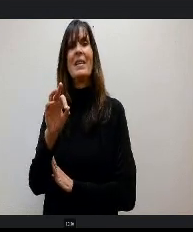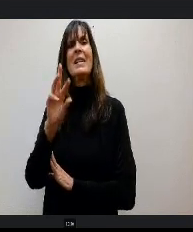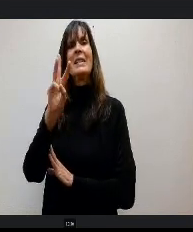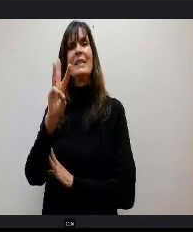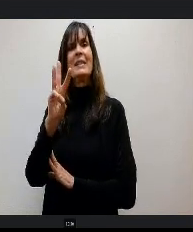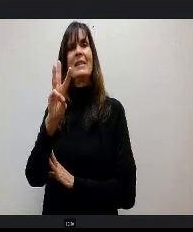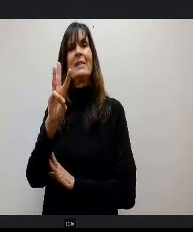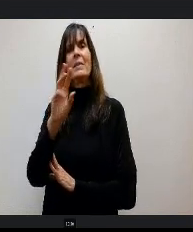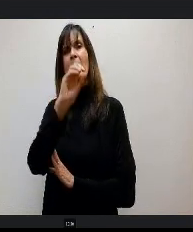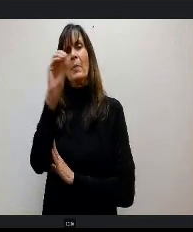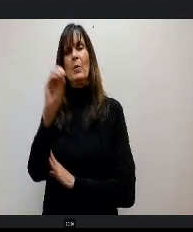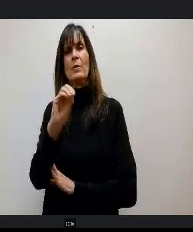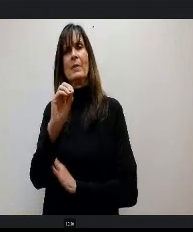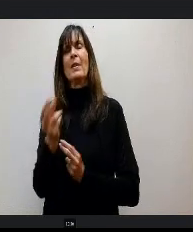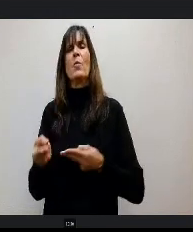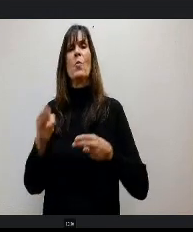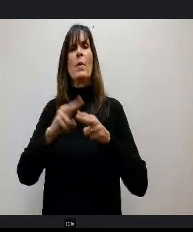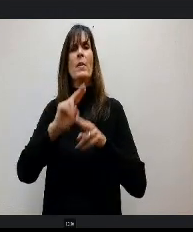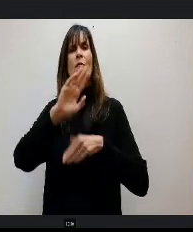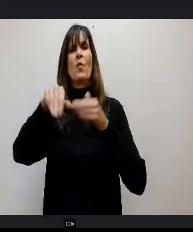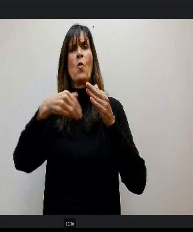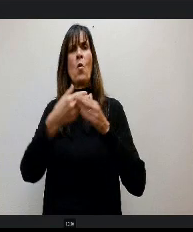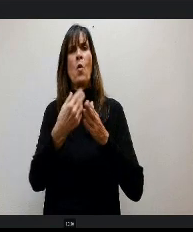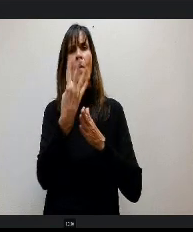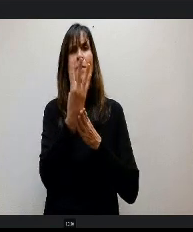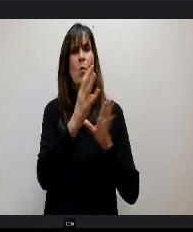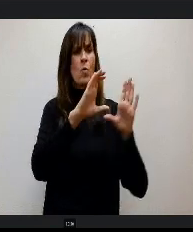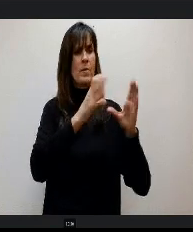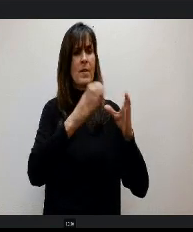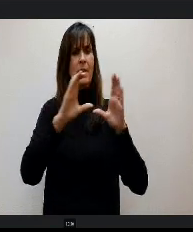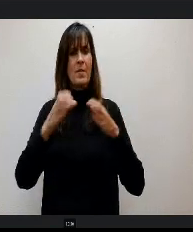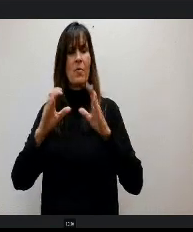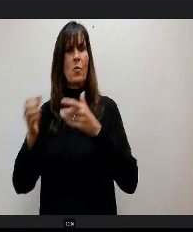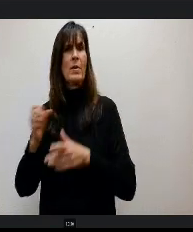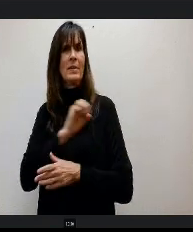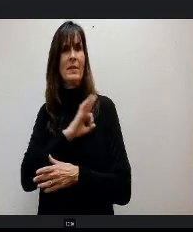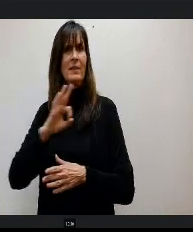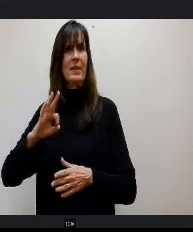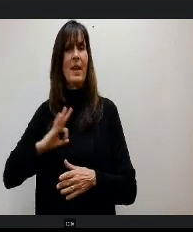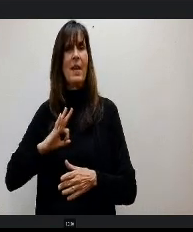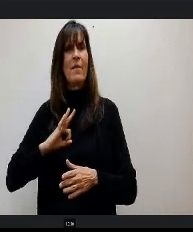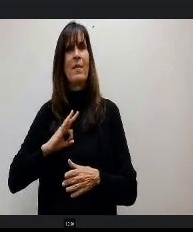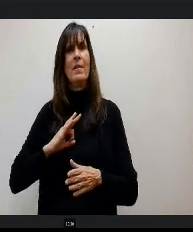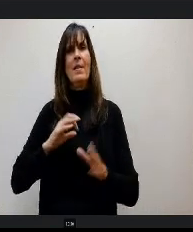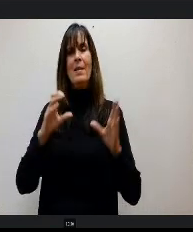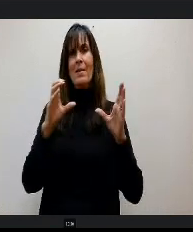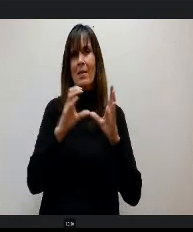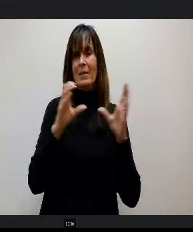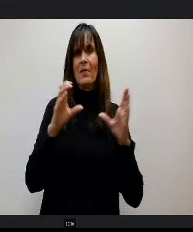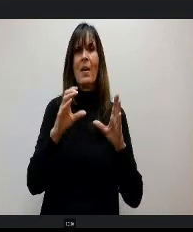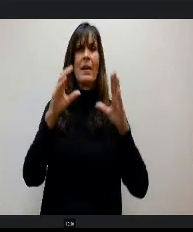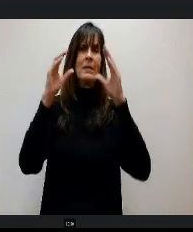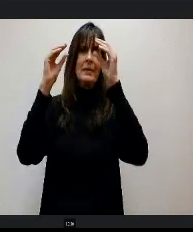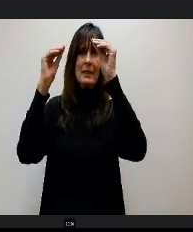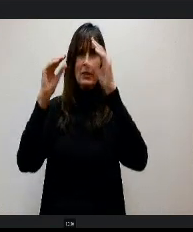all of our four categories of staff and that's our classified staff, our teachers, our specialized service providers.